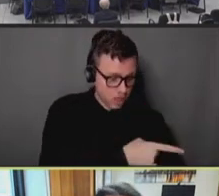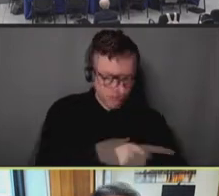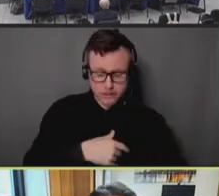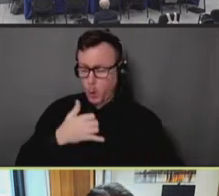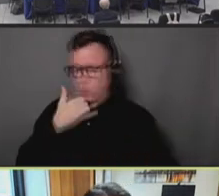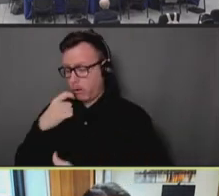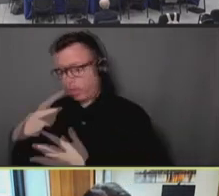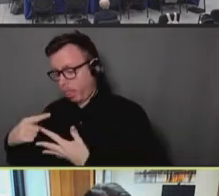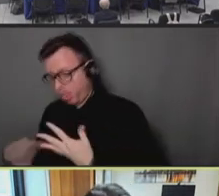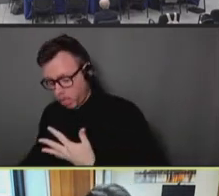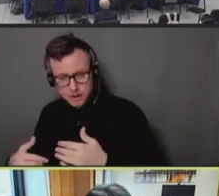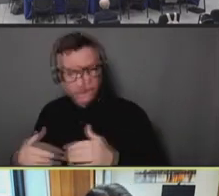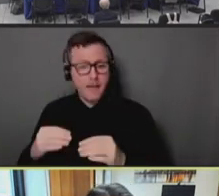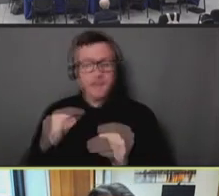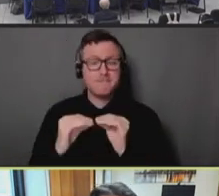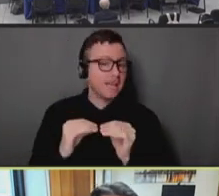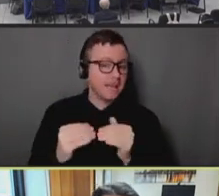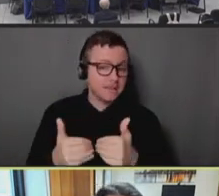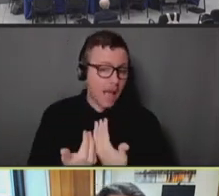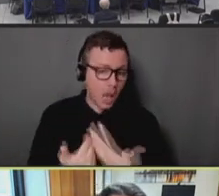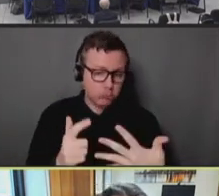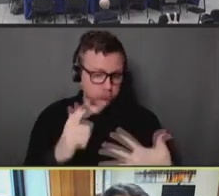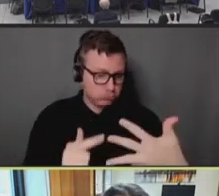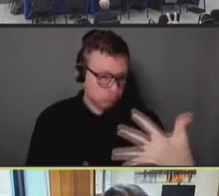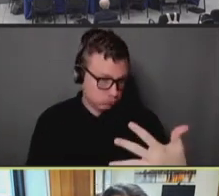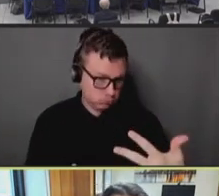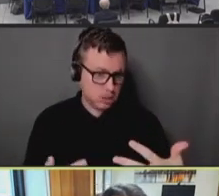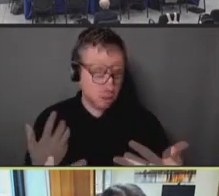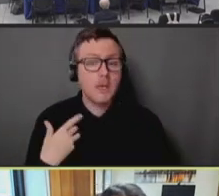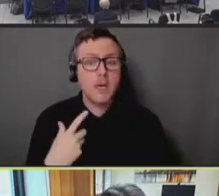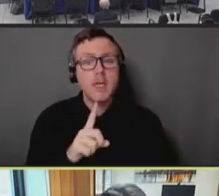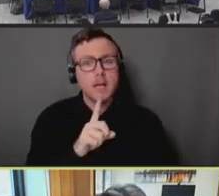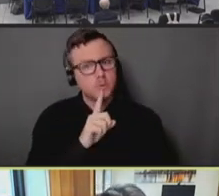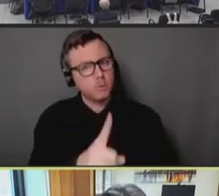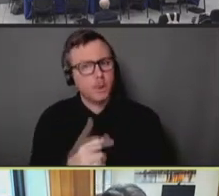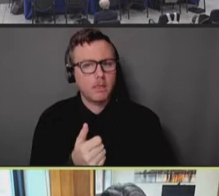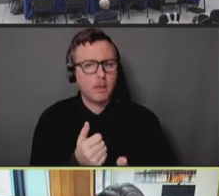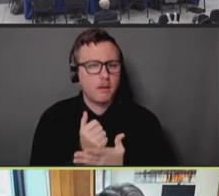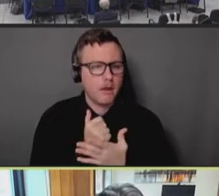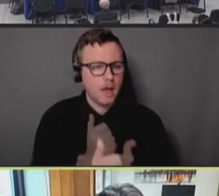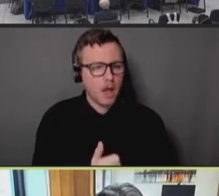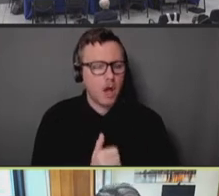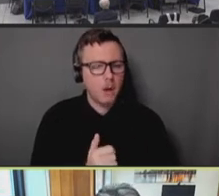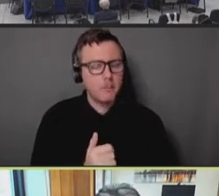here's how we're going to fix it." That has gone a really long way to building trust.